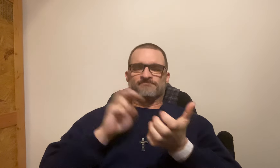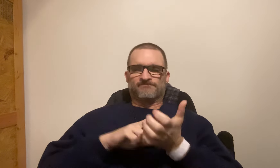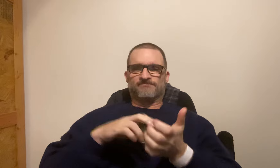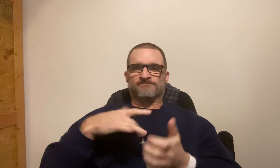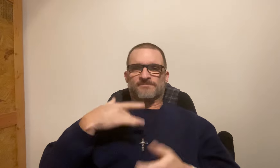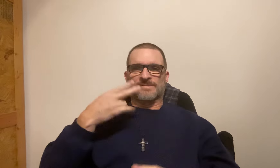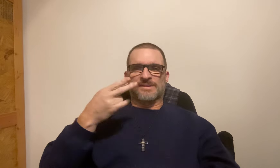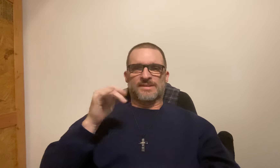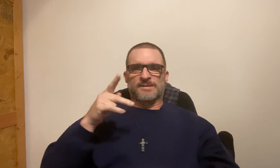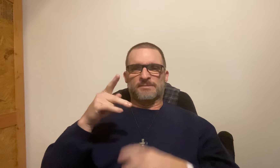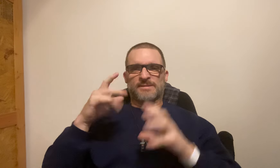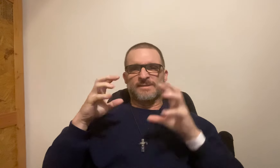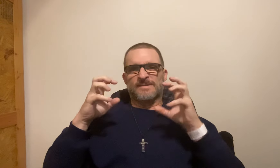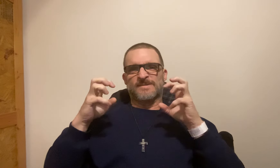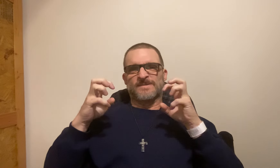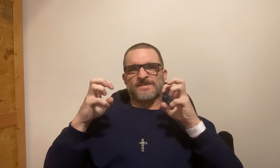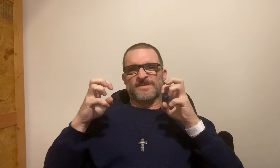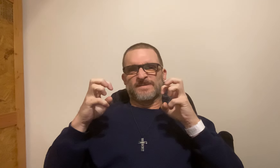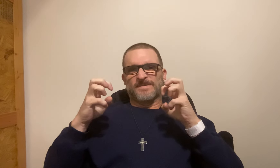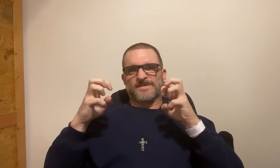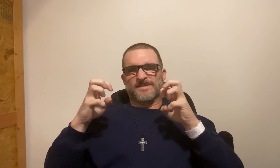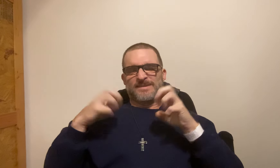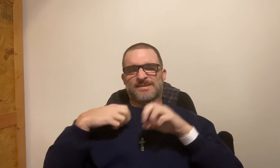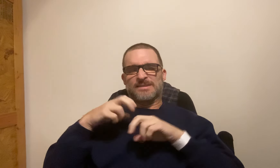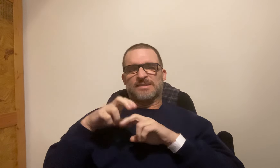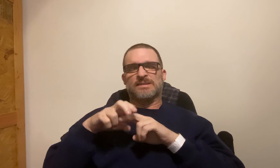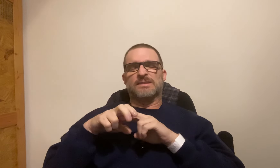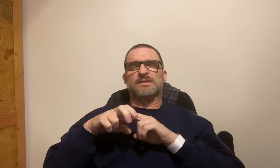I tried to get up on my own and felt my hip tightening with pain.